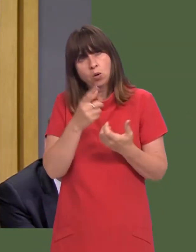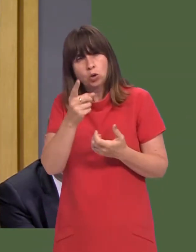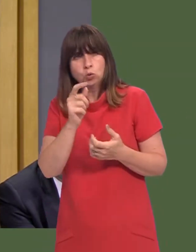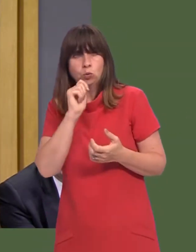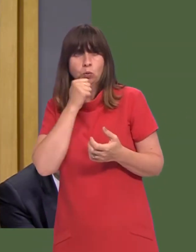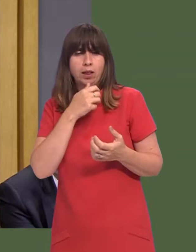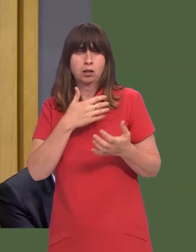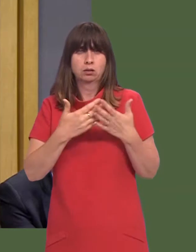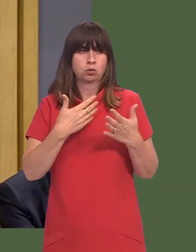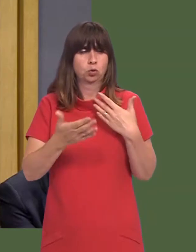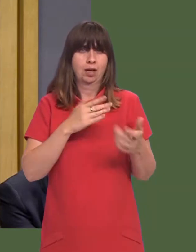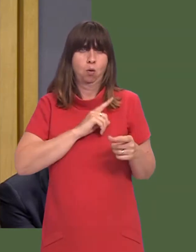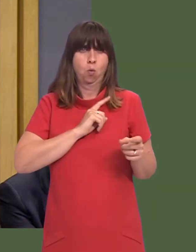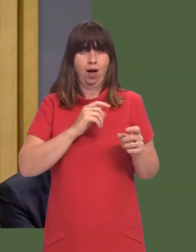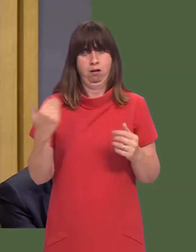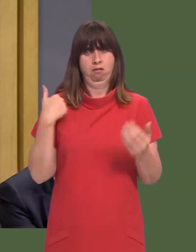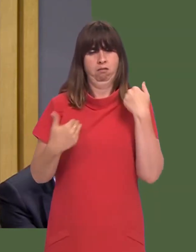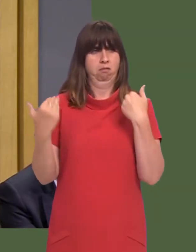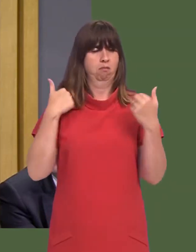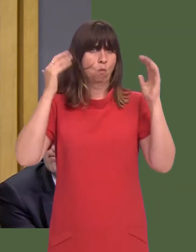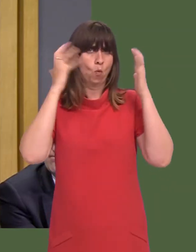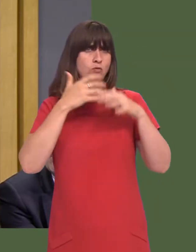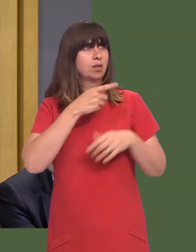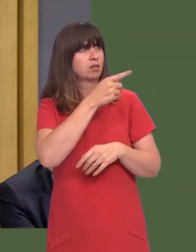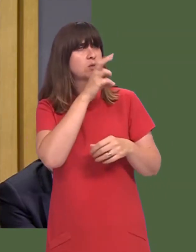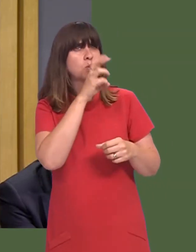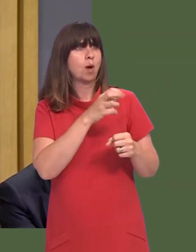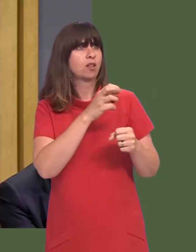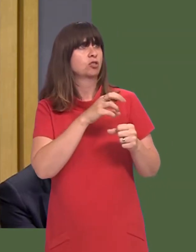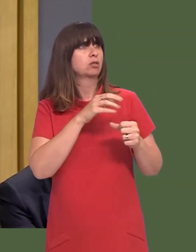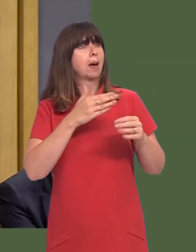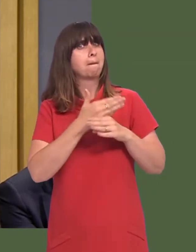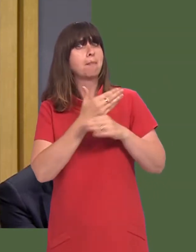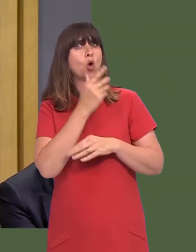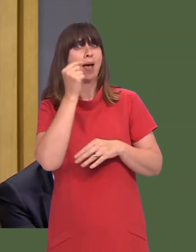How will you address concerns expressed to me that the Welsh Governmentís employability